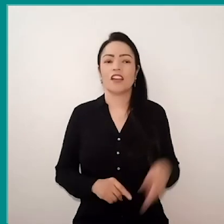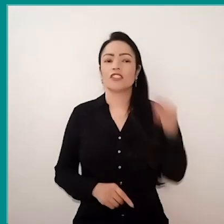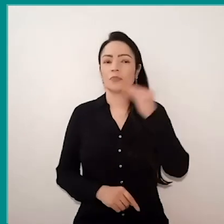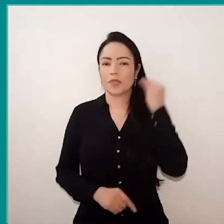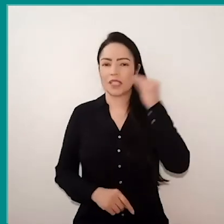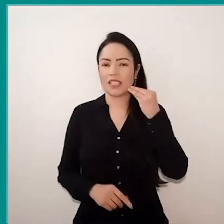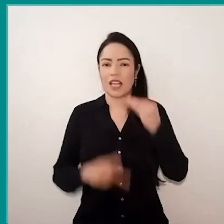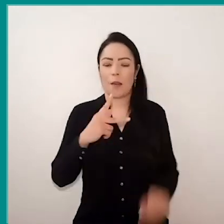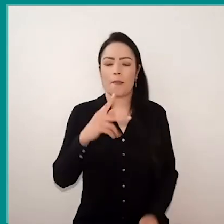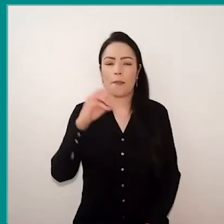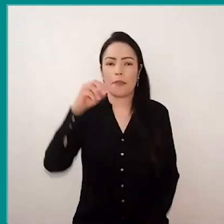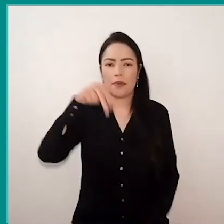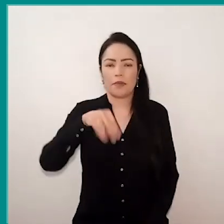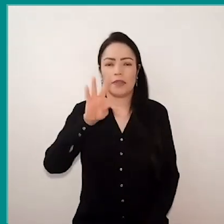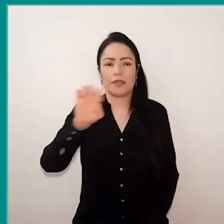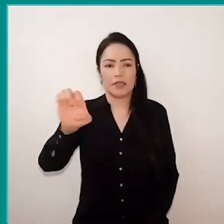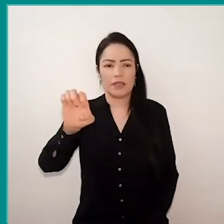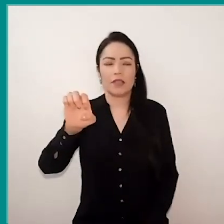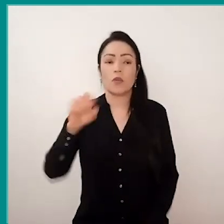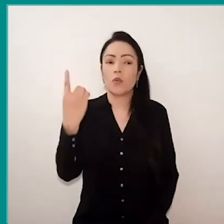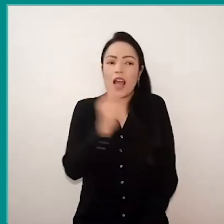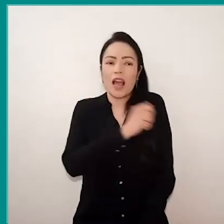where children, a student writes on the panel: